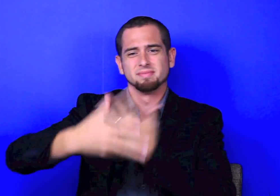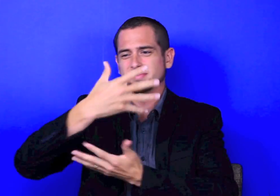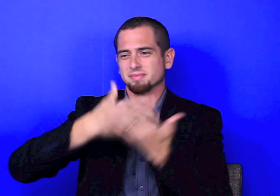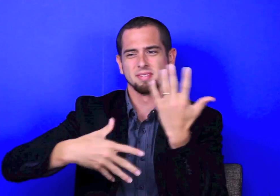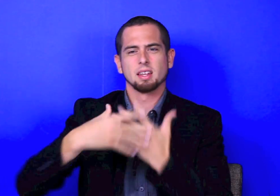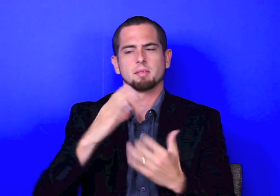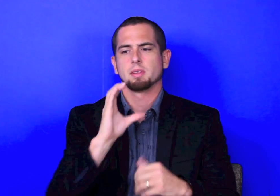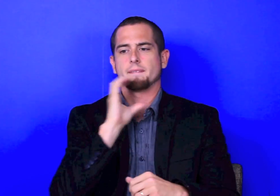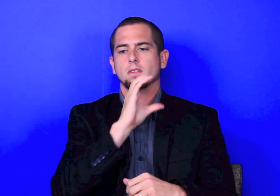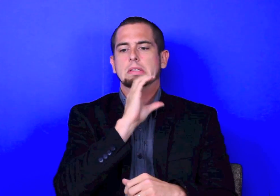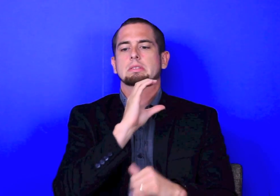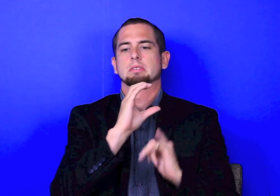At Gallaudet, I had plenty of interaction with Deaf people, their minds and opinions, especially in the cafeteria.